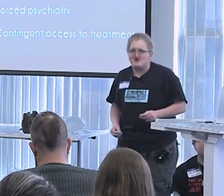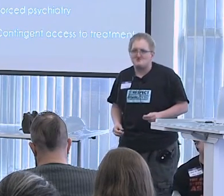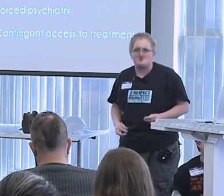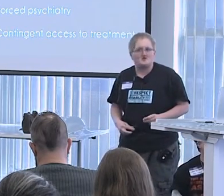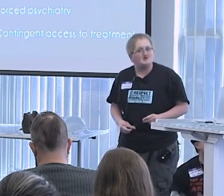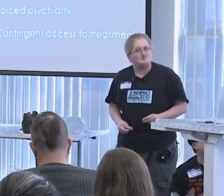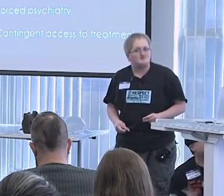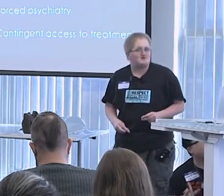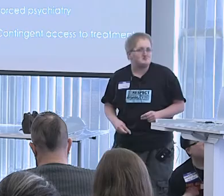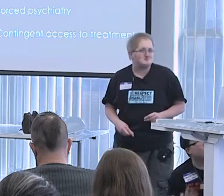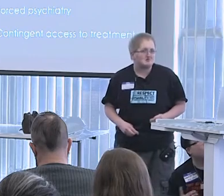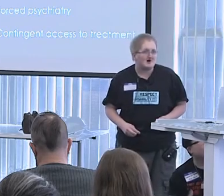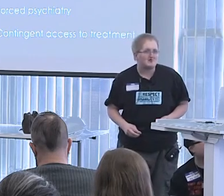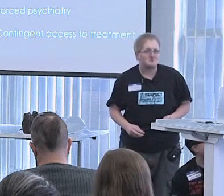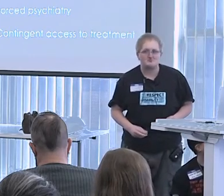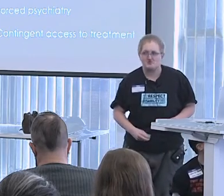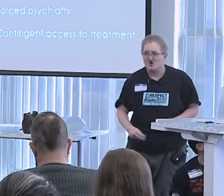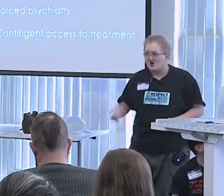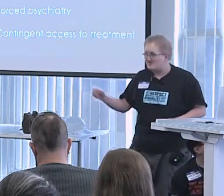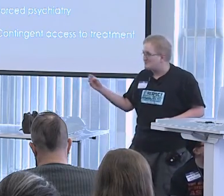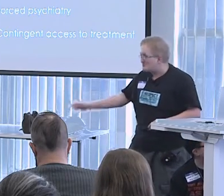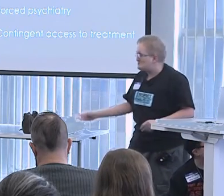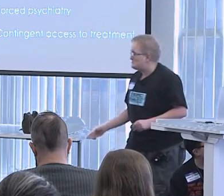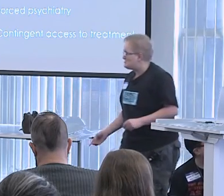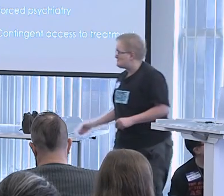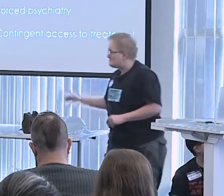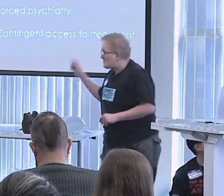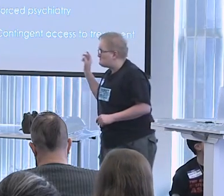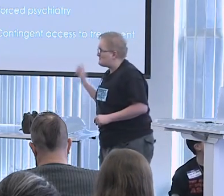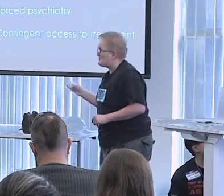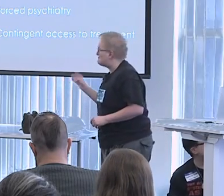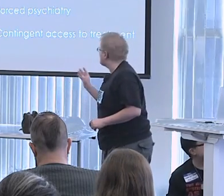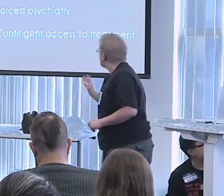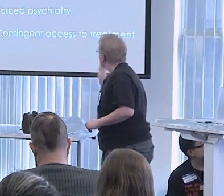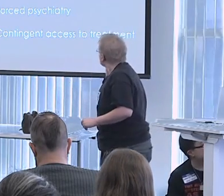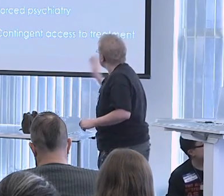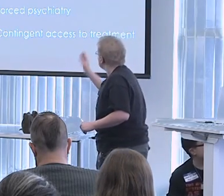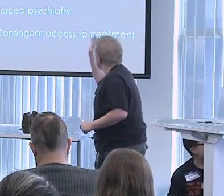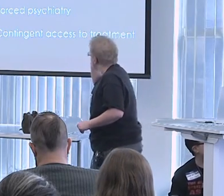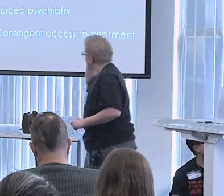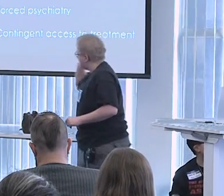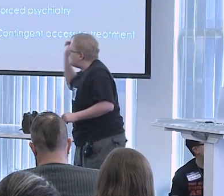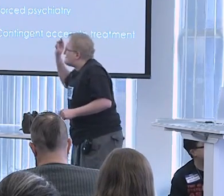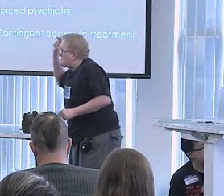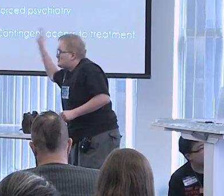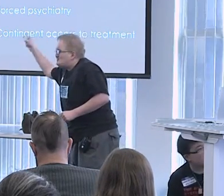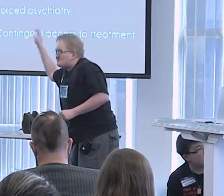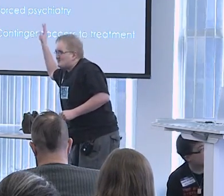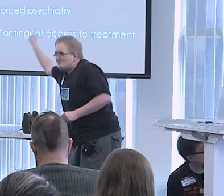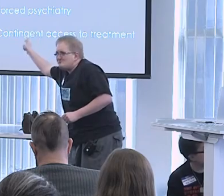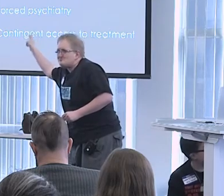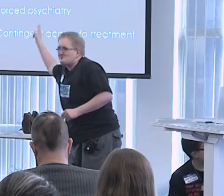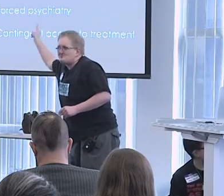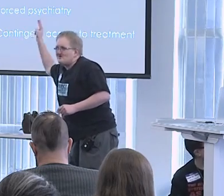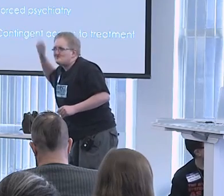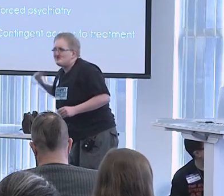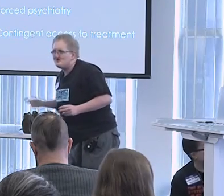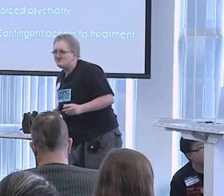and even mainstream classroom. I'm referring to applied behavioral analysis which we'll be getting to, the origins are depicted here,